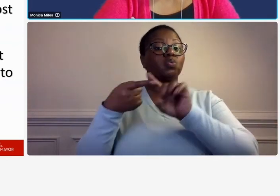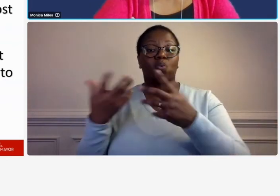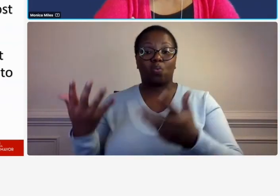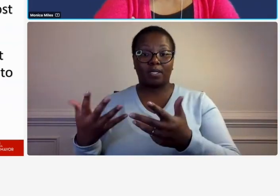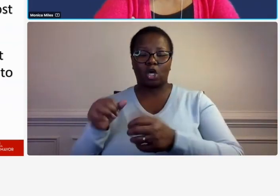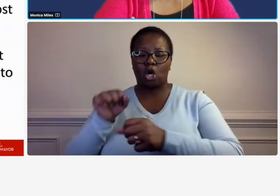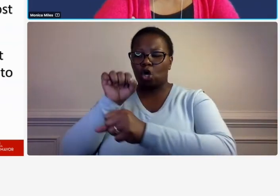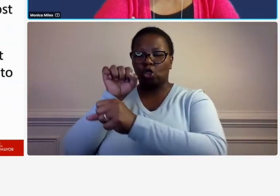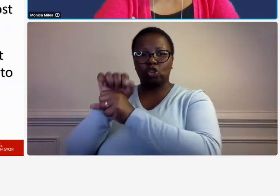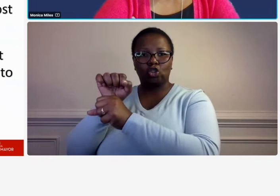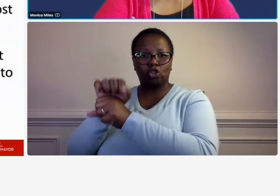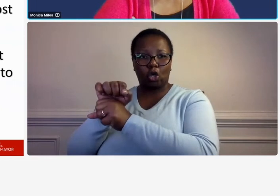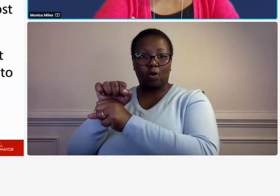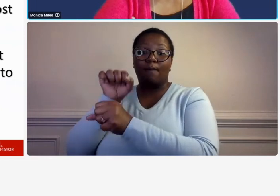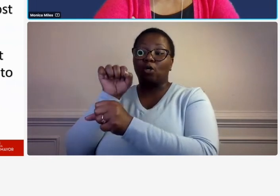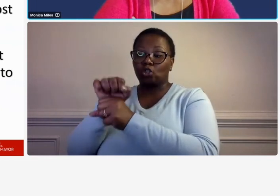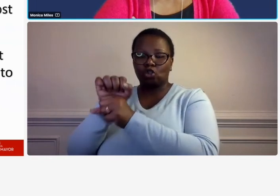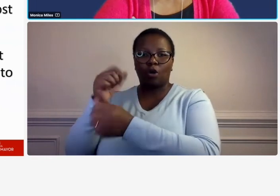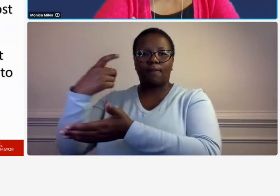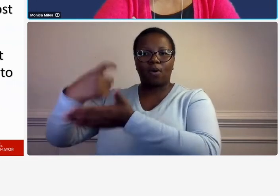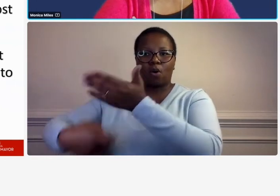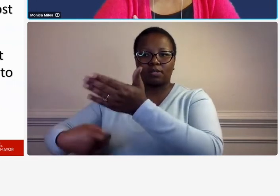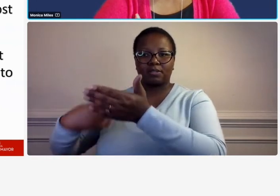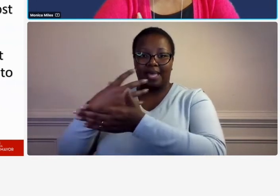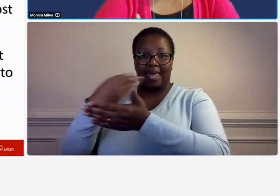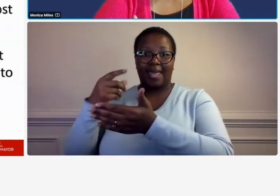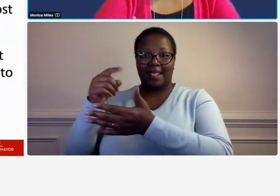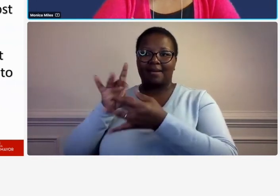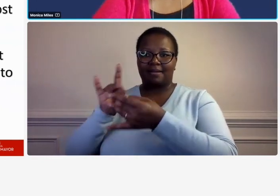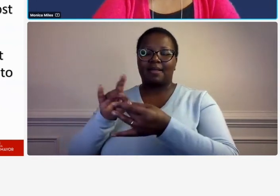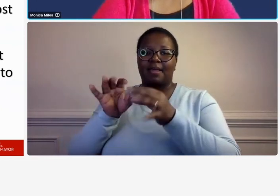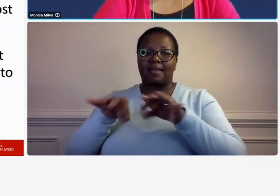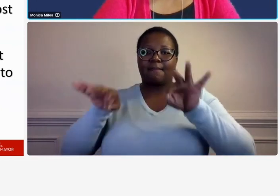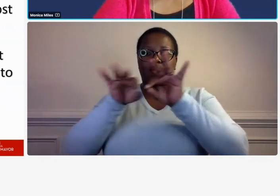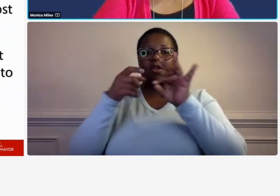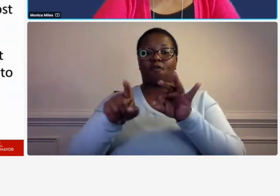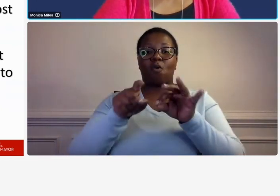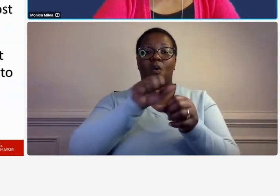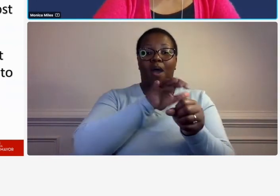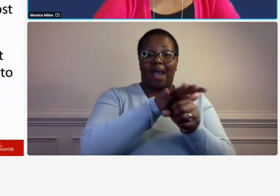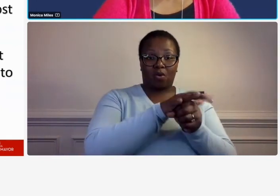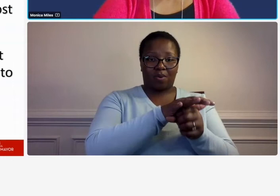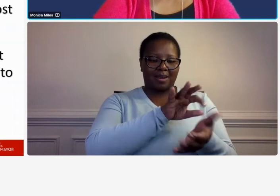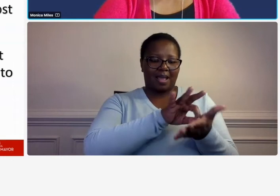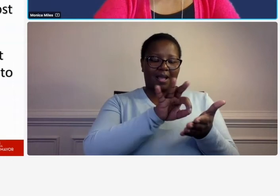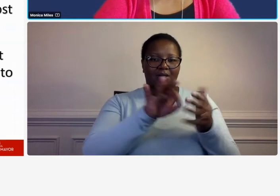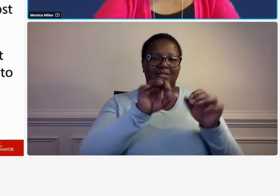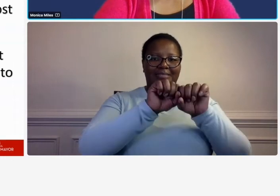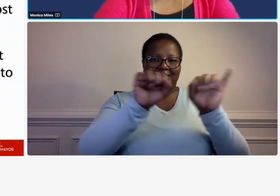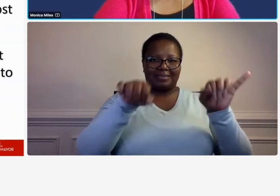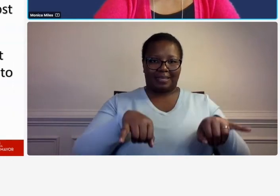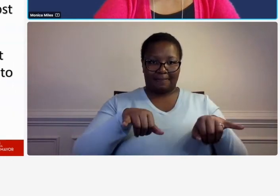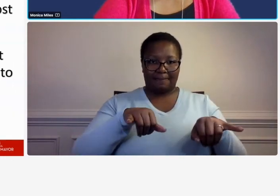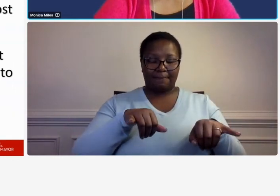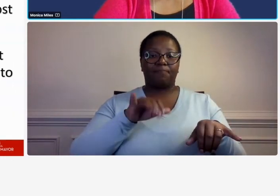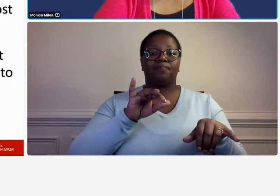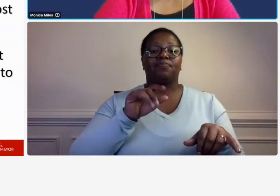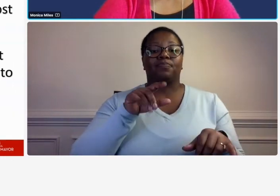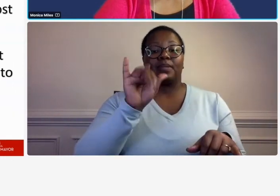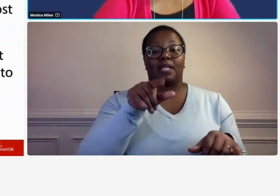having an adequate time adequate accounting system so you must be able to identify your labor